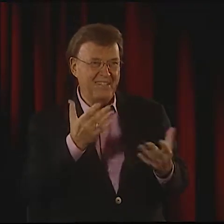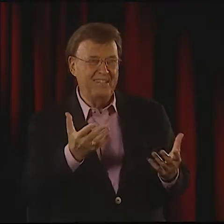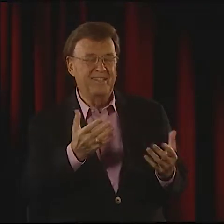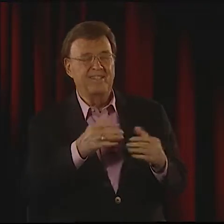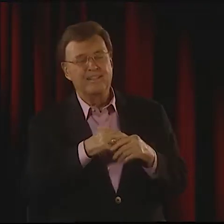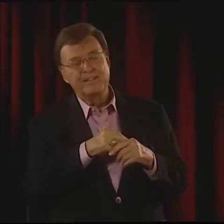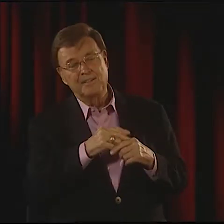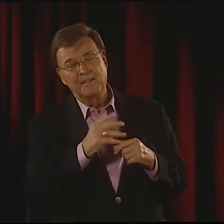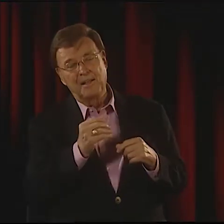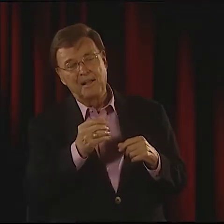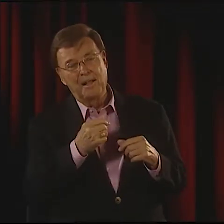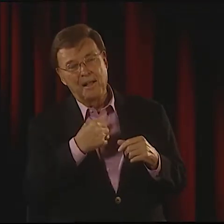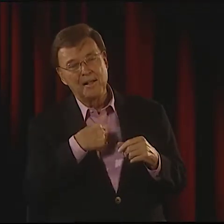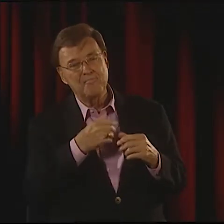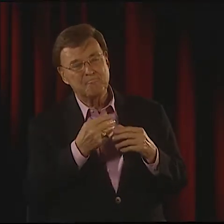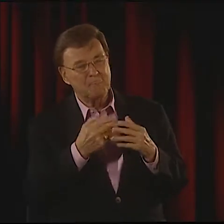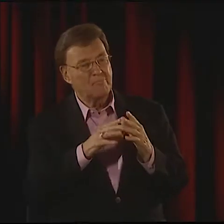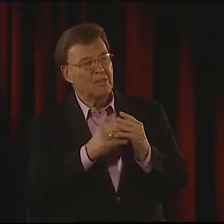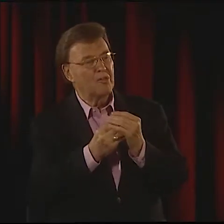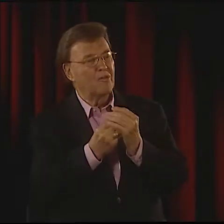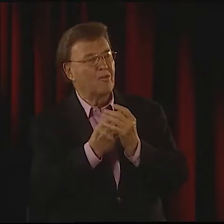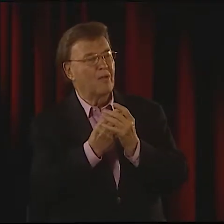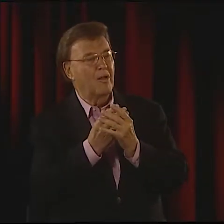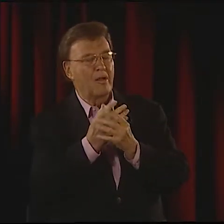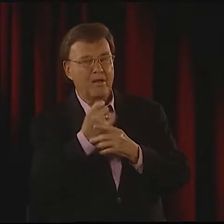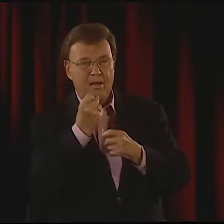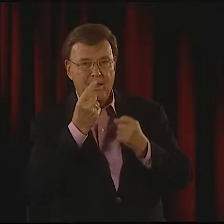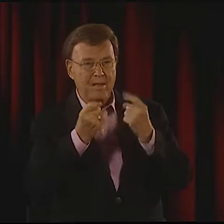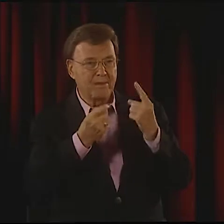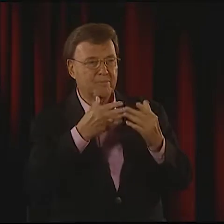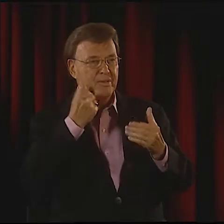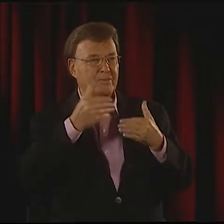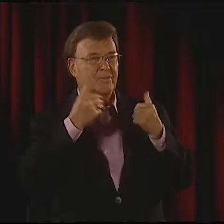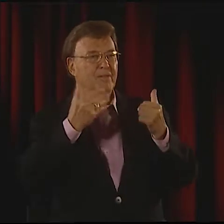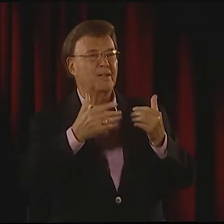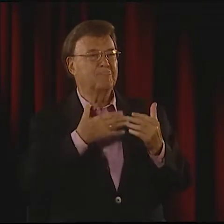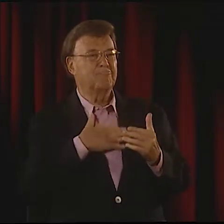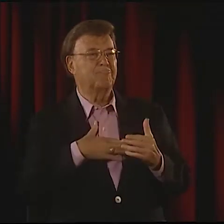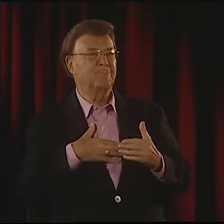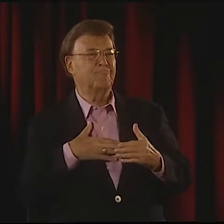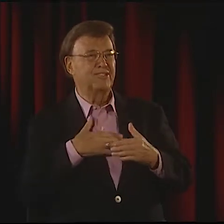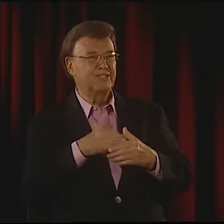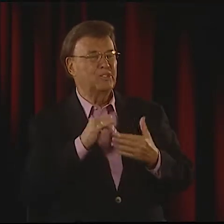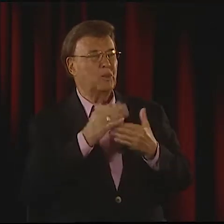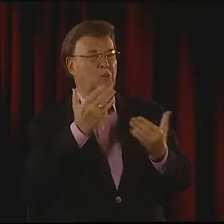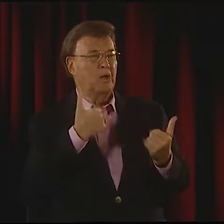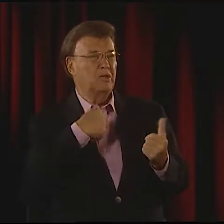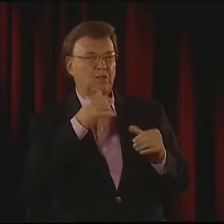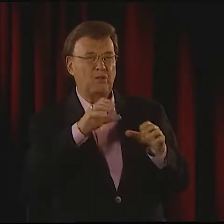SOME PEOPLE THOUGHT YOU SHOULD KEEP IT TRULY SEPARATE. I WAS OPEN ENOUGH TO THE PROCESS TO TRY TO TAKE THIS PLUNGE